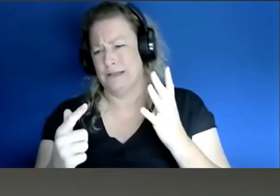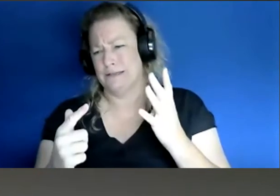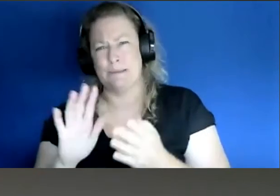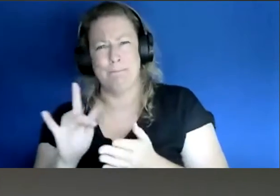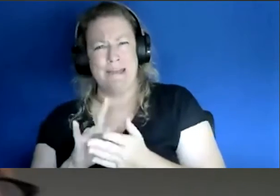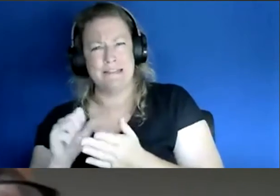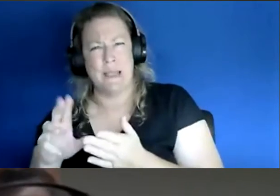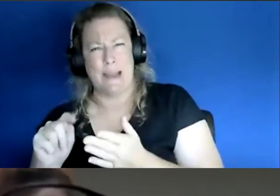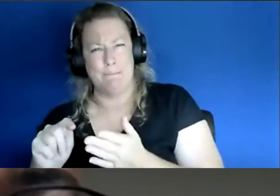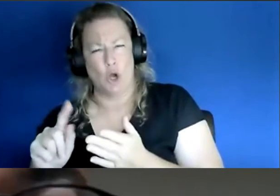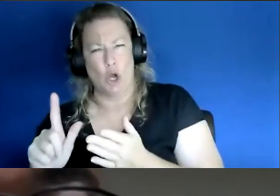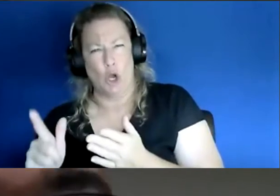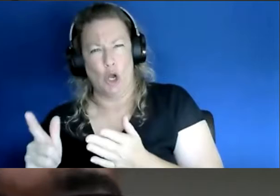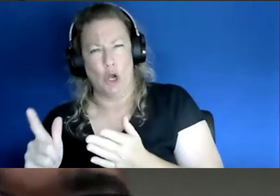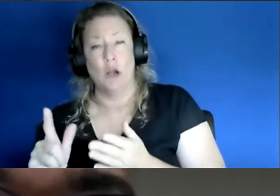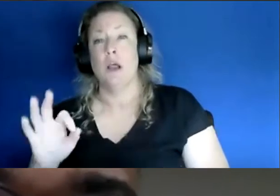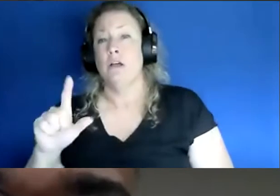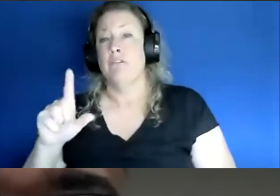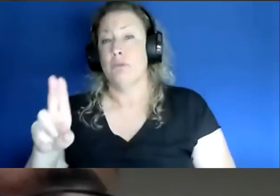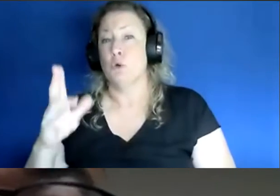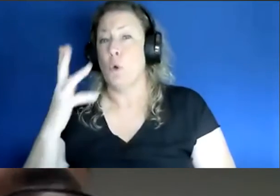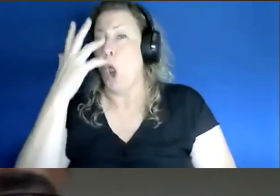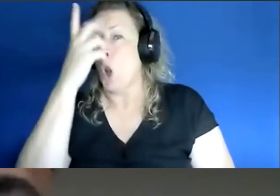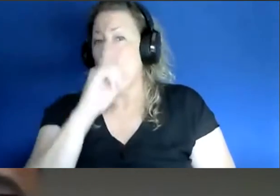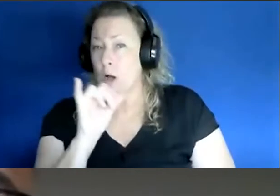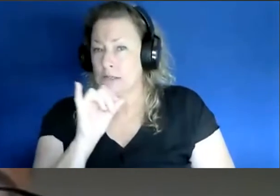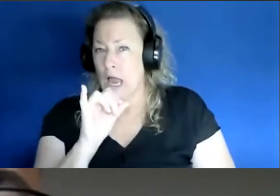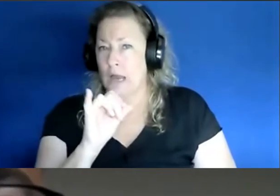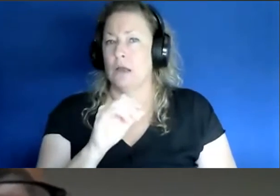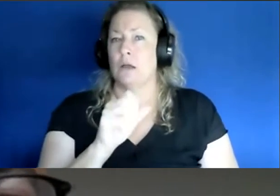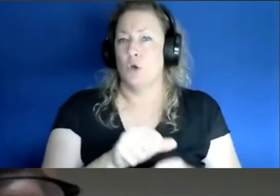you know, influenza can mimic some of the same symptoms as COVID. So getting vaccinated for